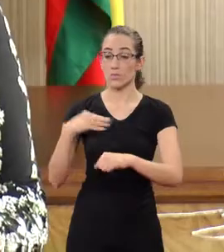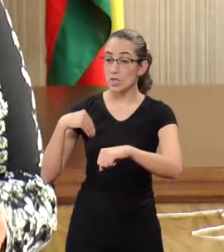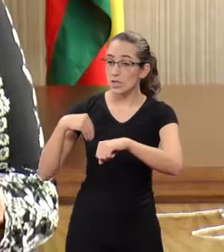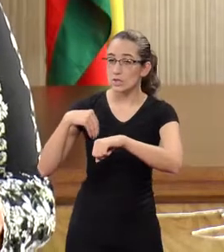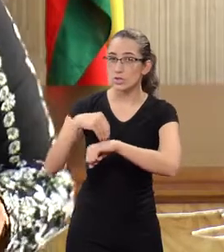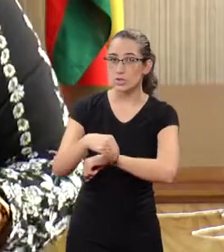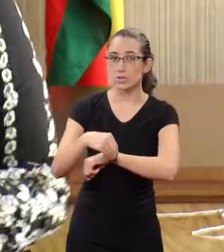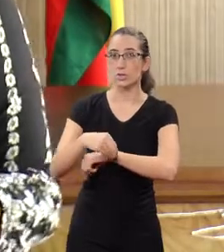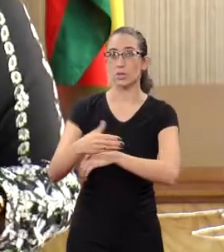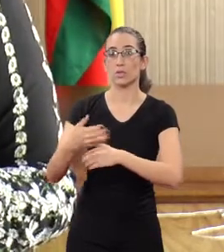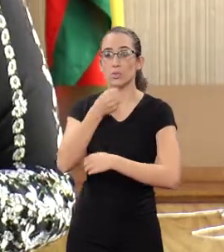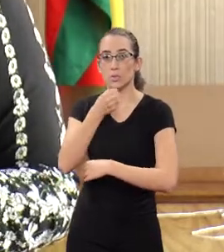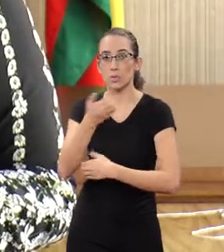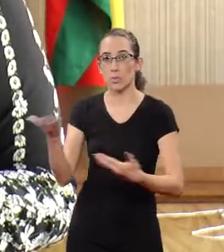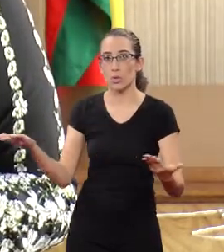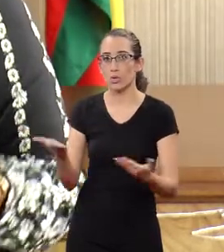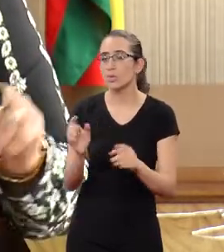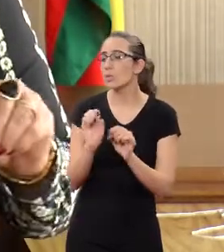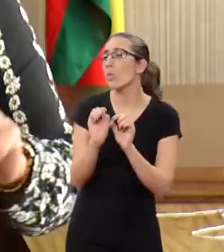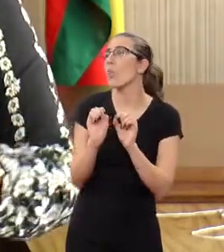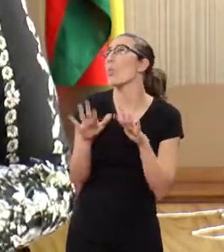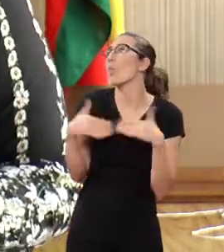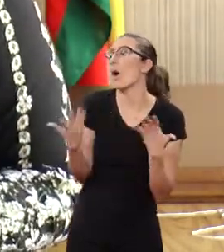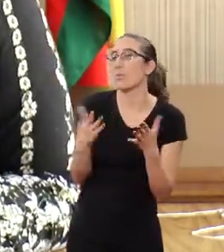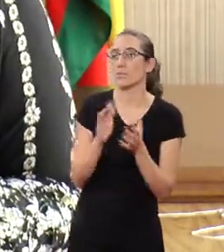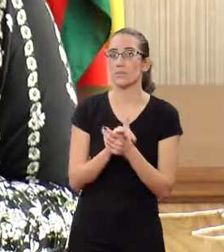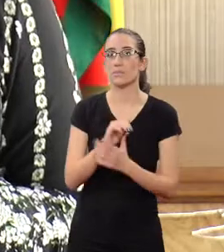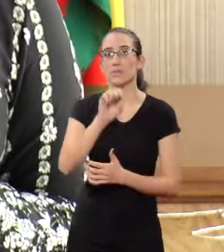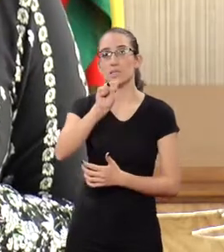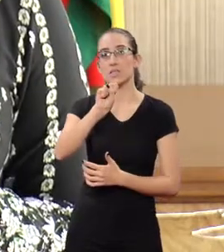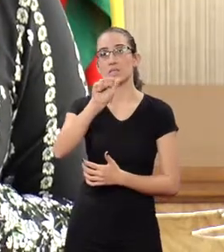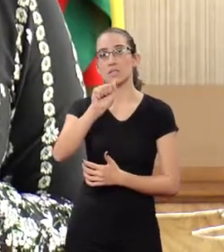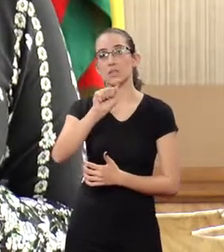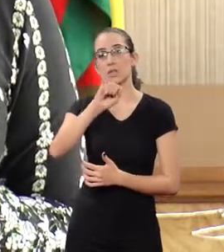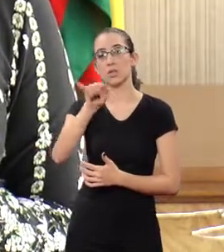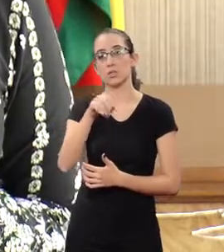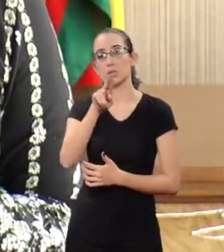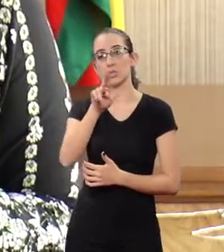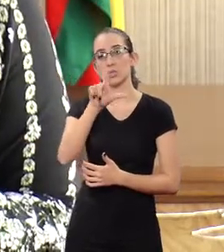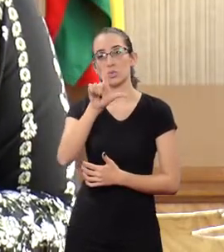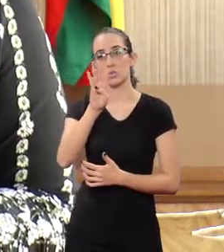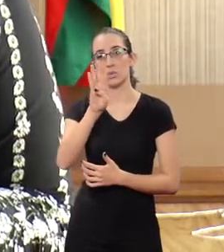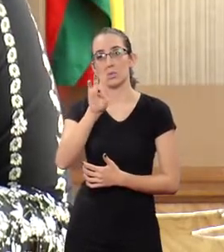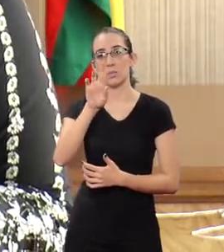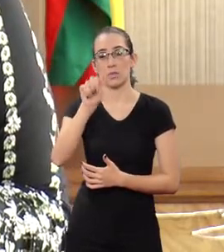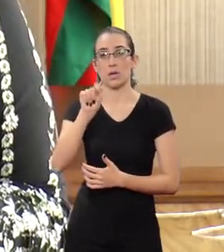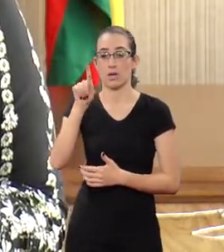Today's tip is SAJULBRA, the Legal Assistance Service of ULBRA